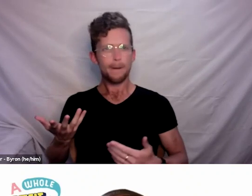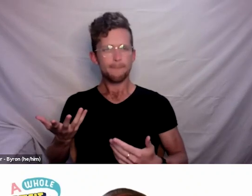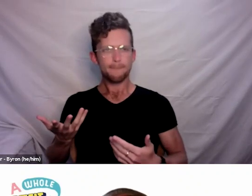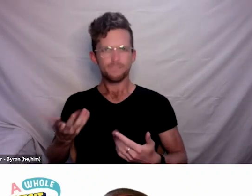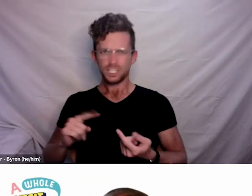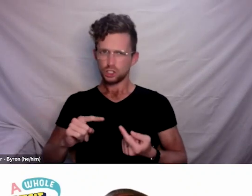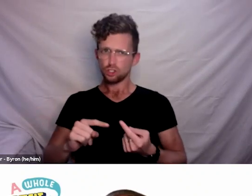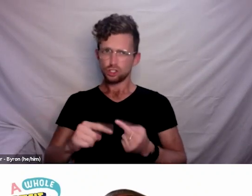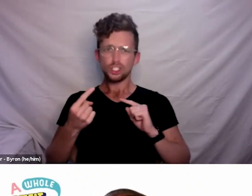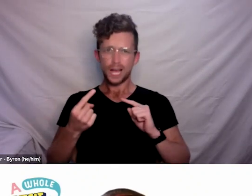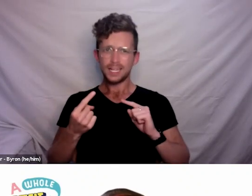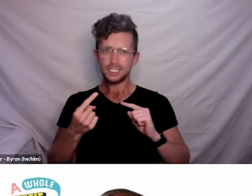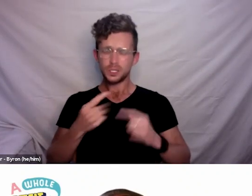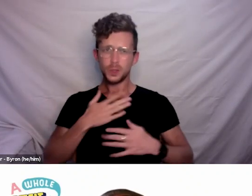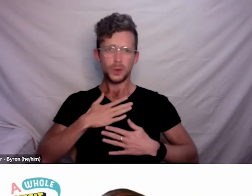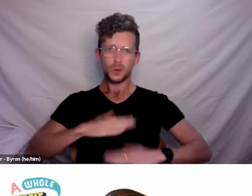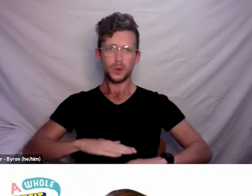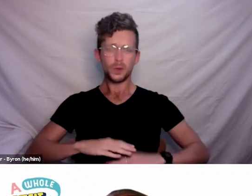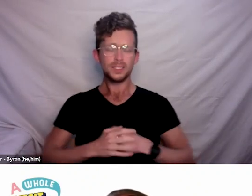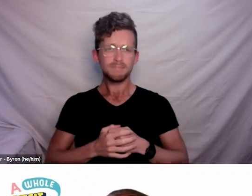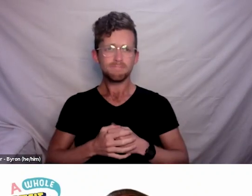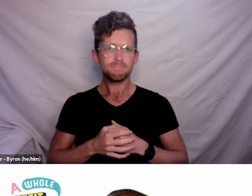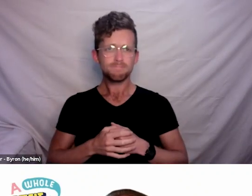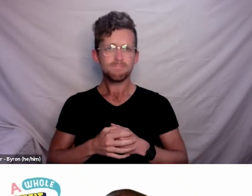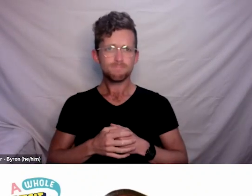Our role at Whaikaha, you know for